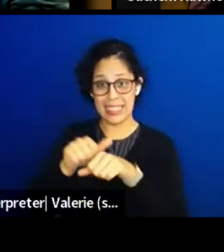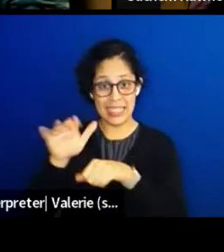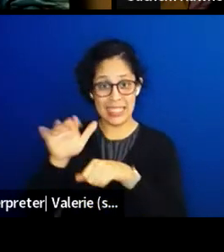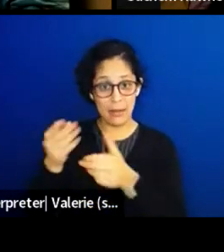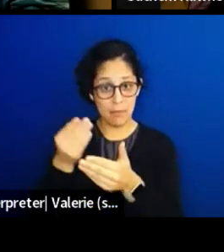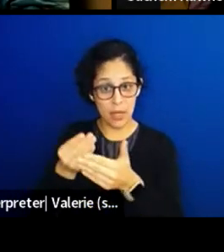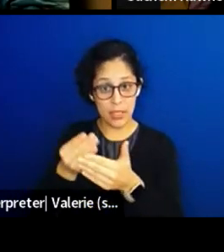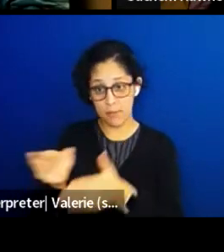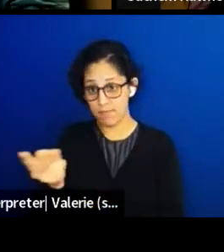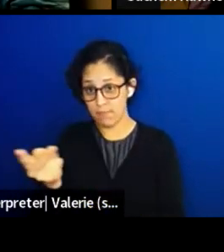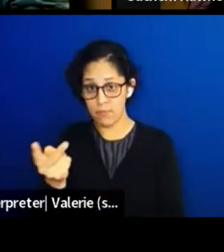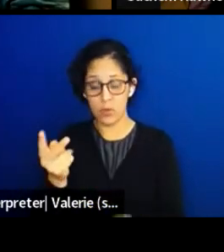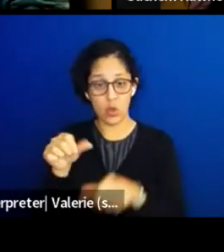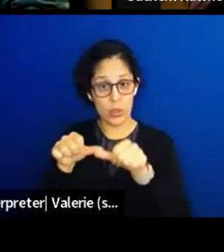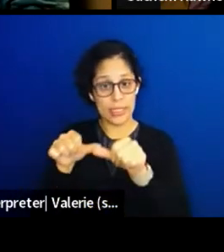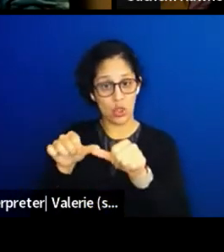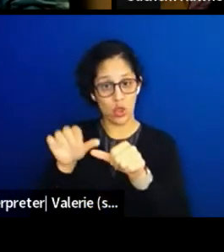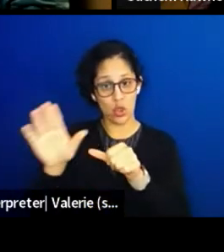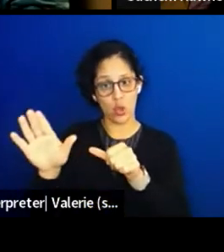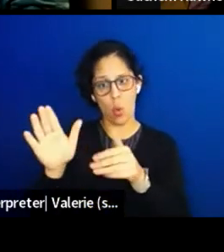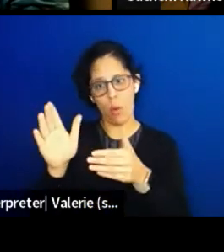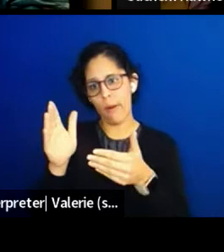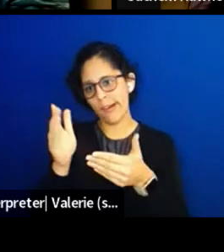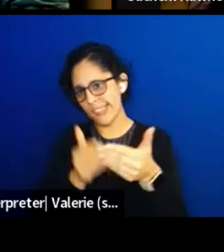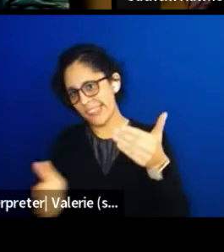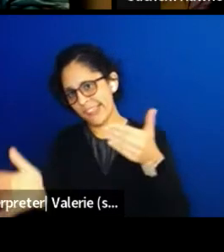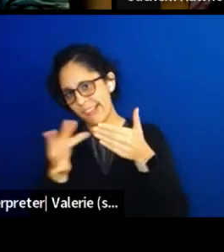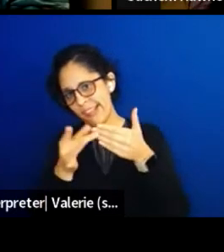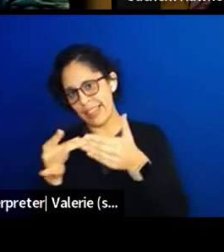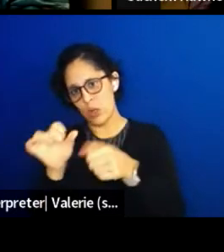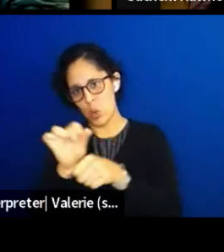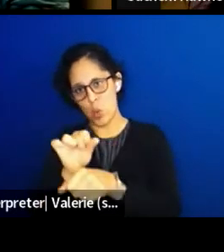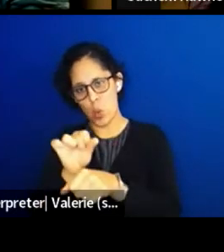that you're doing is like one small way that we can show our support.